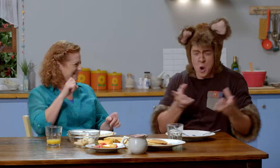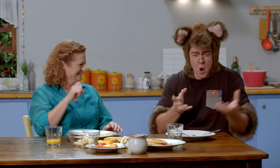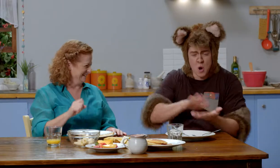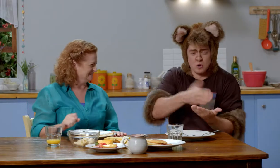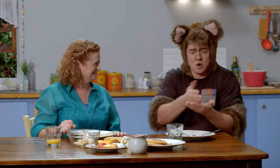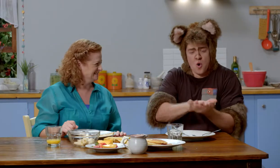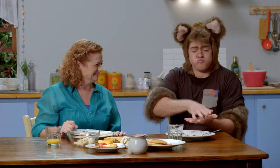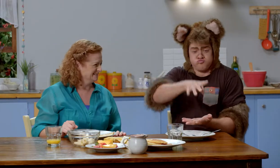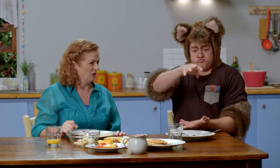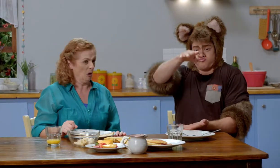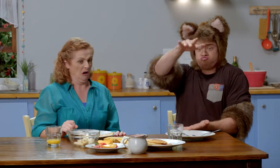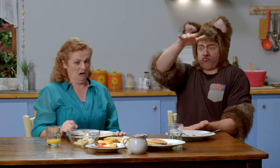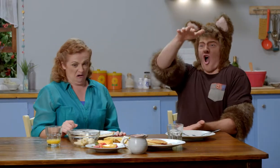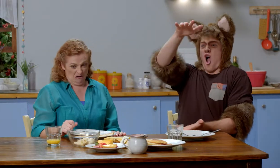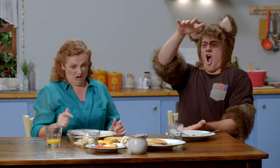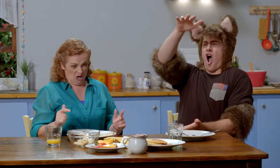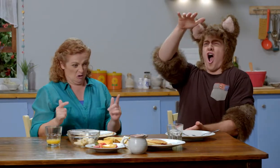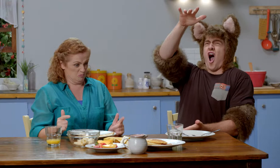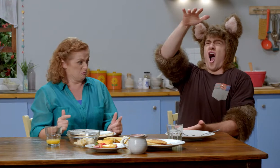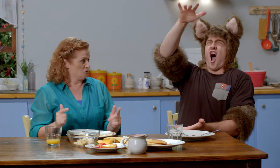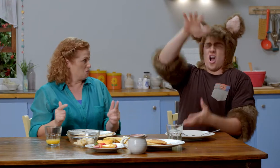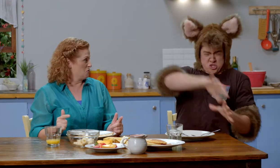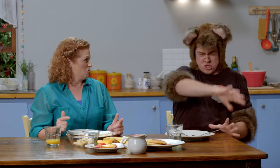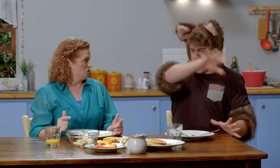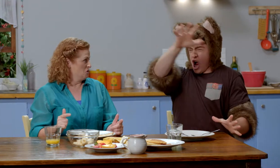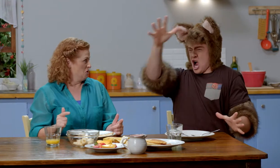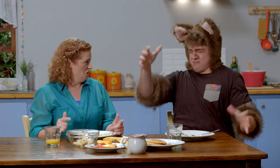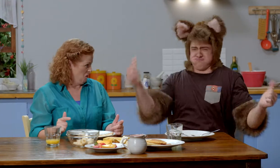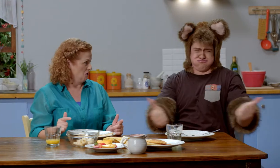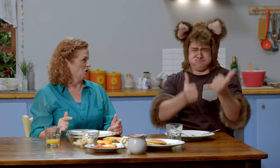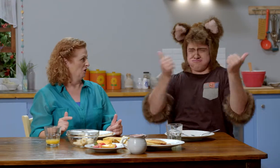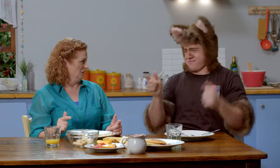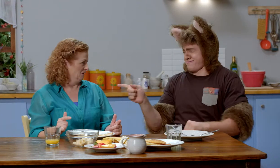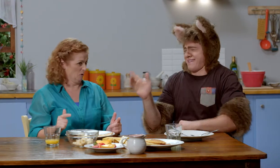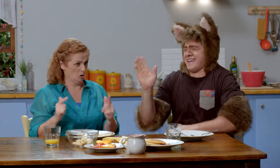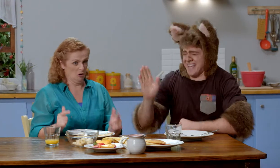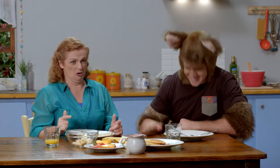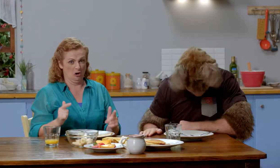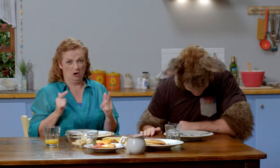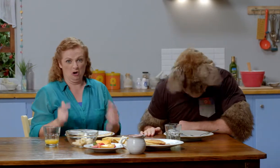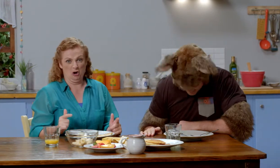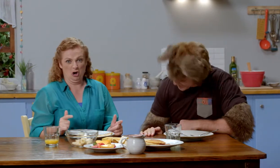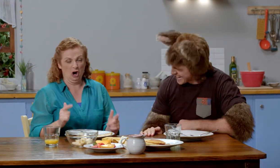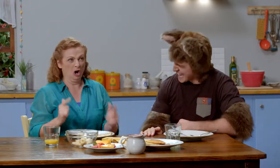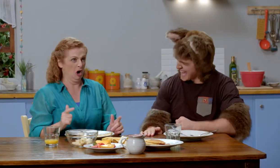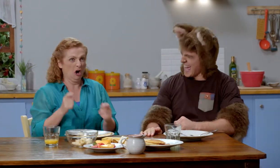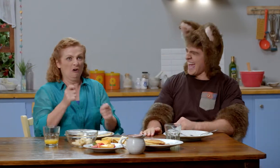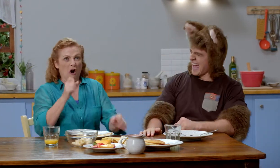Imagine all those pancakes you’d have to cook for an elephant! That would be lots!